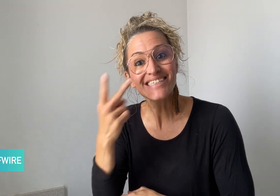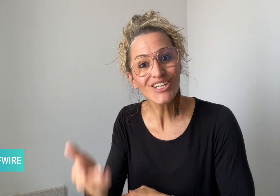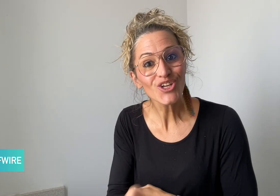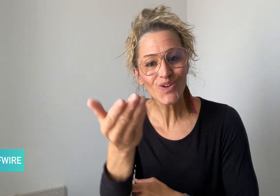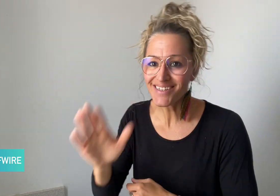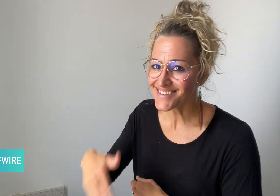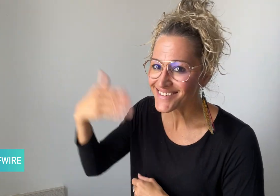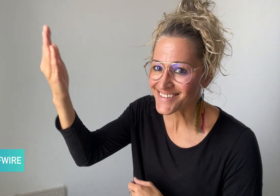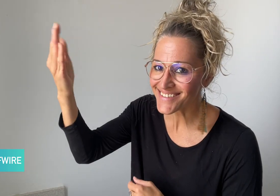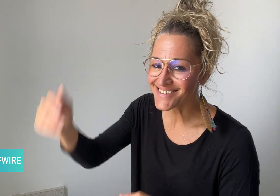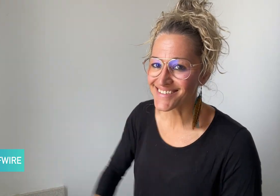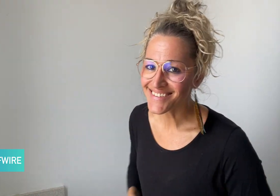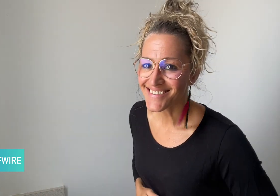See you next time!